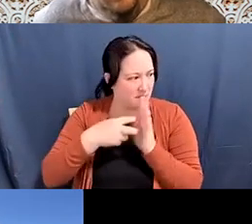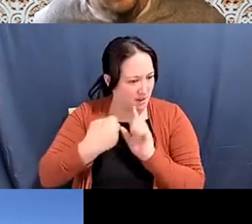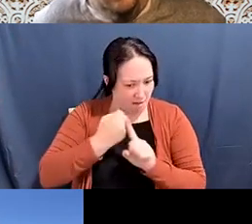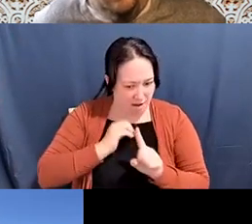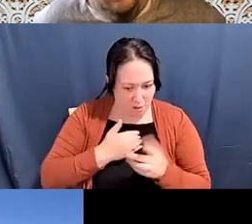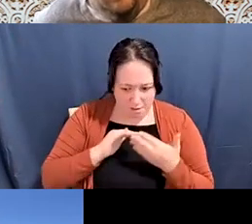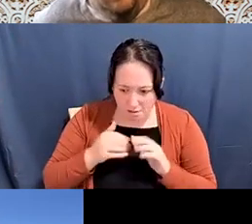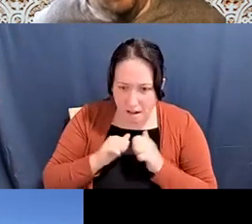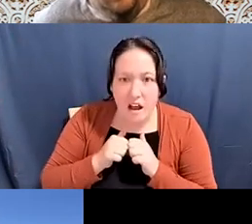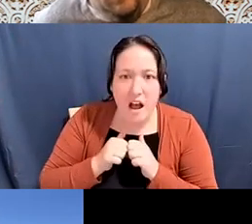pam tau lee: yeah.